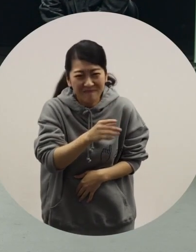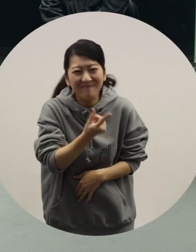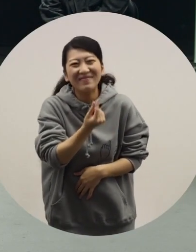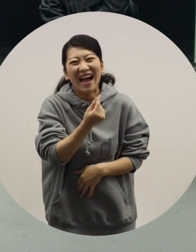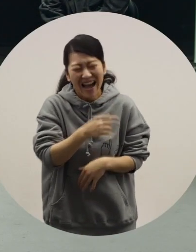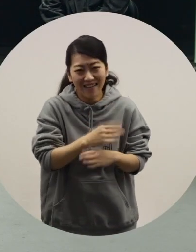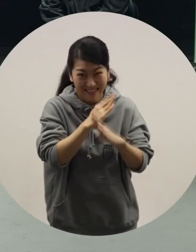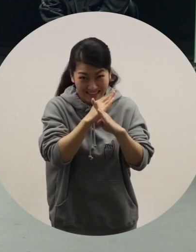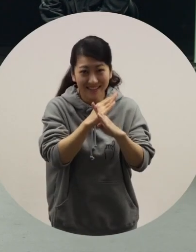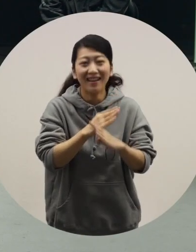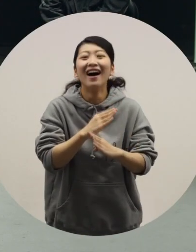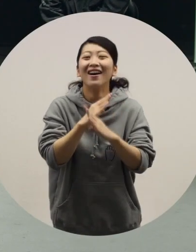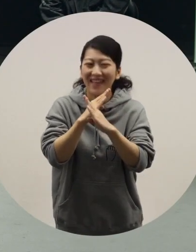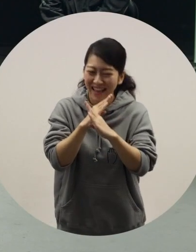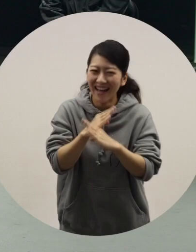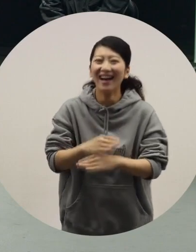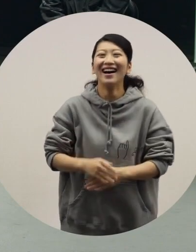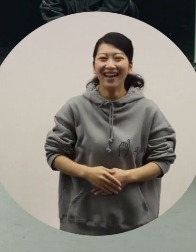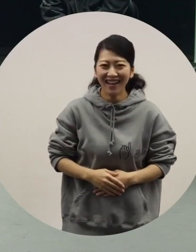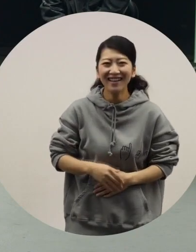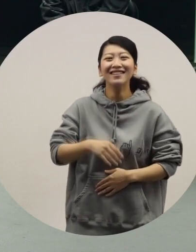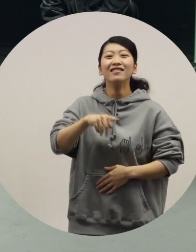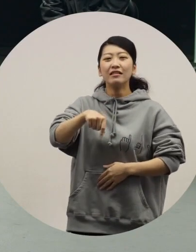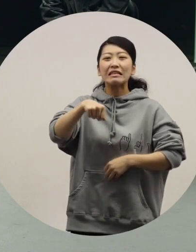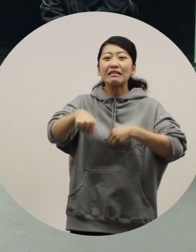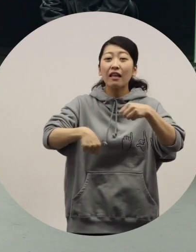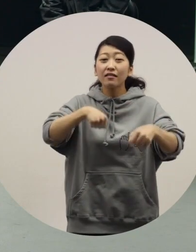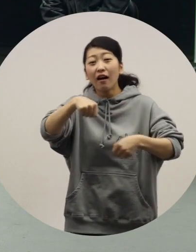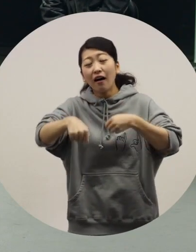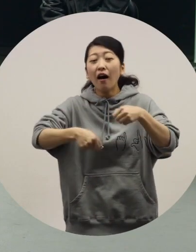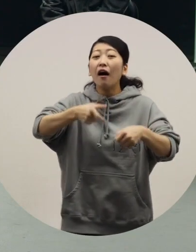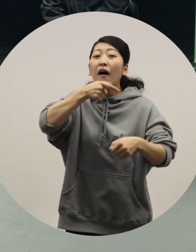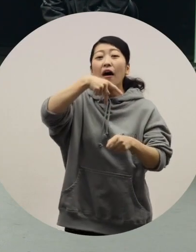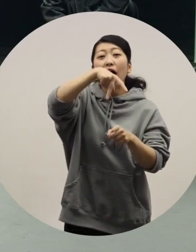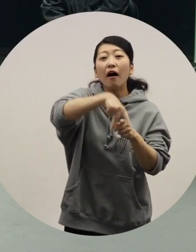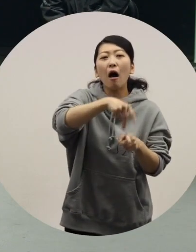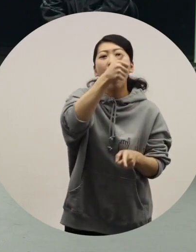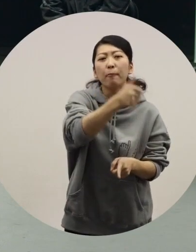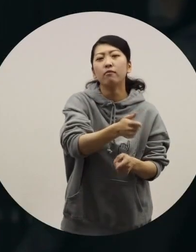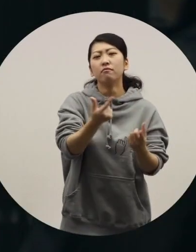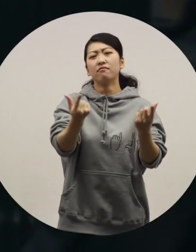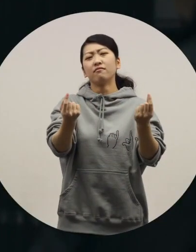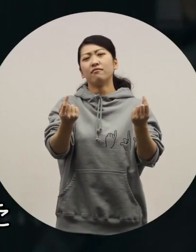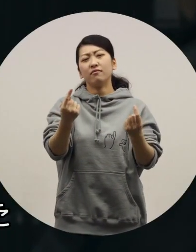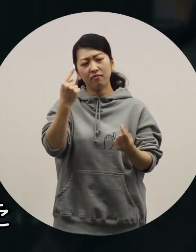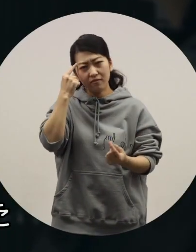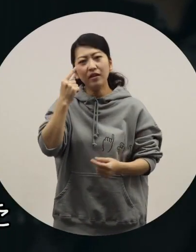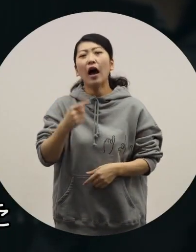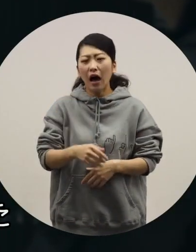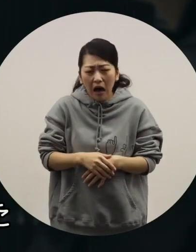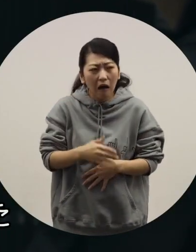[Azuma] Is it illegal? -[Toriyama] Yes, it's illegal. [Ochiai] I thought it may be similar to drinking and riding bicycles. [Azuma] Oh, I see.